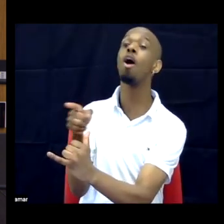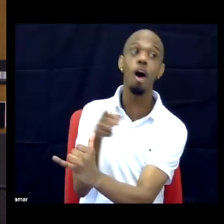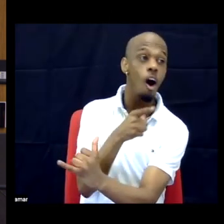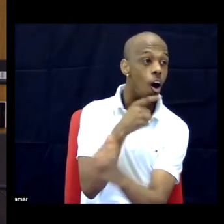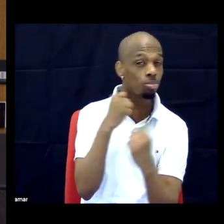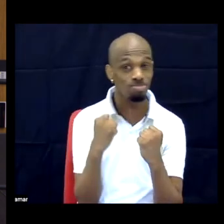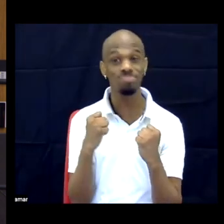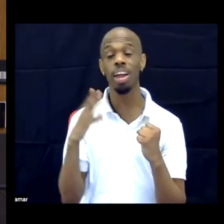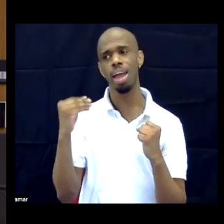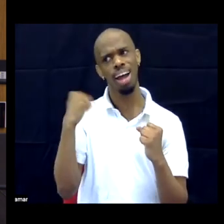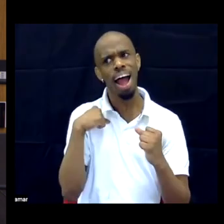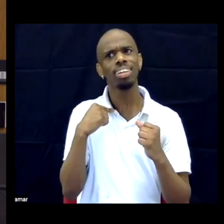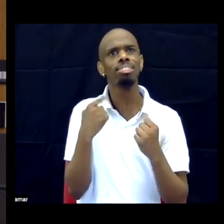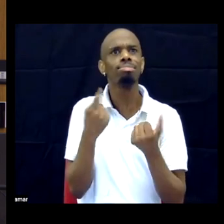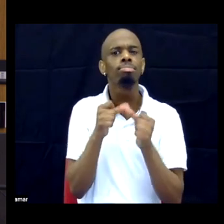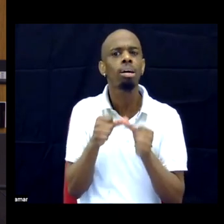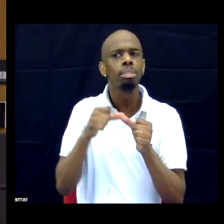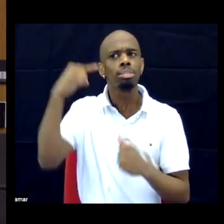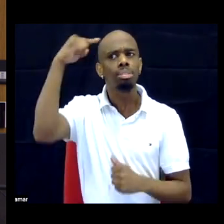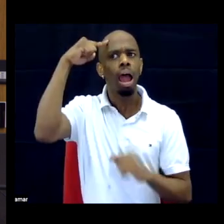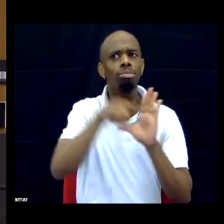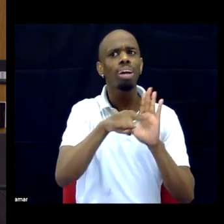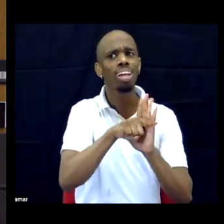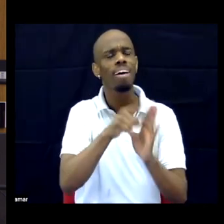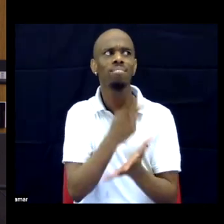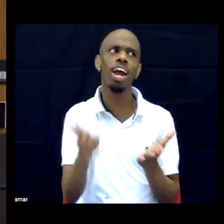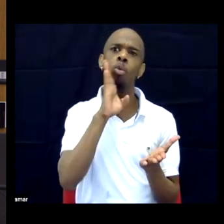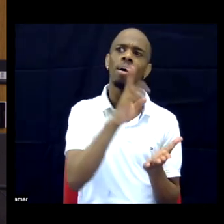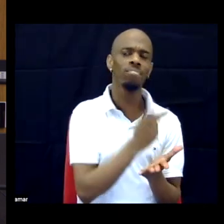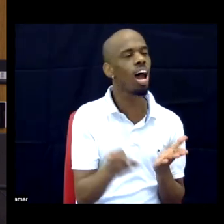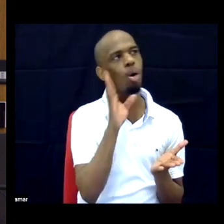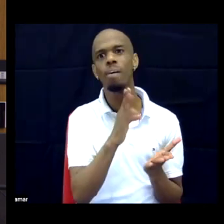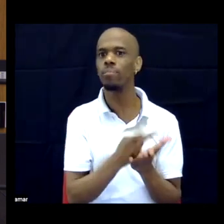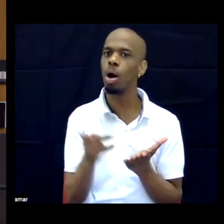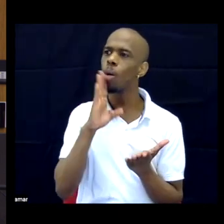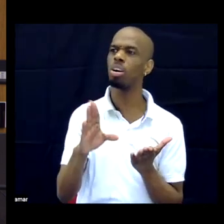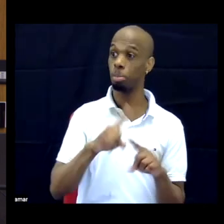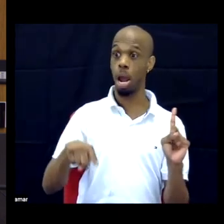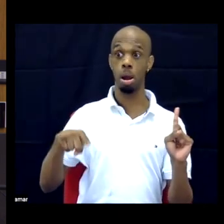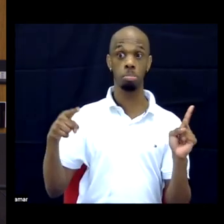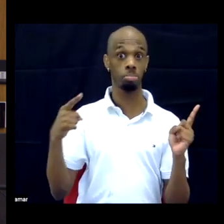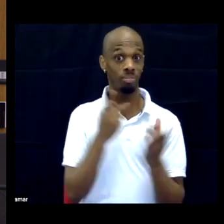But at any point, I'm willing to step outside of the academy, I'm not married to this for